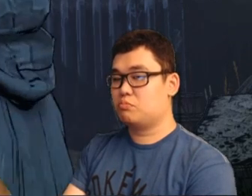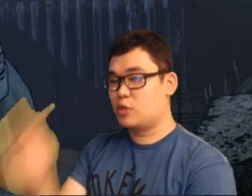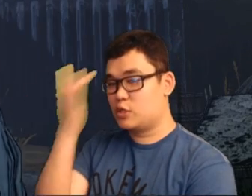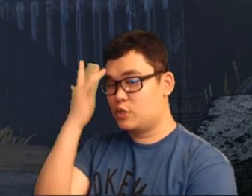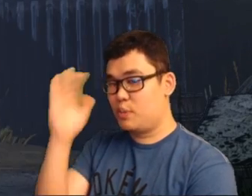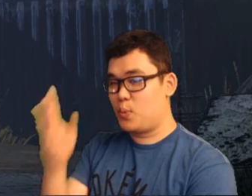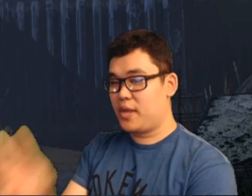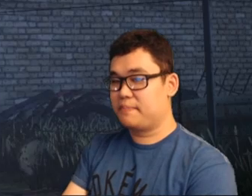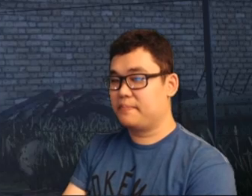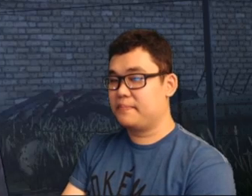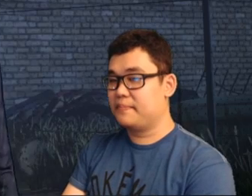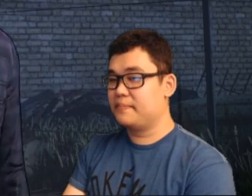Smart way.